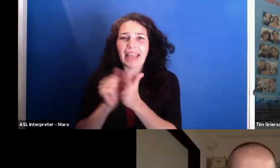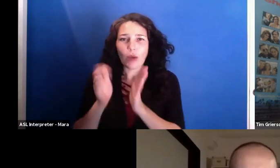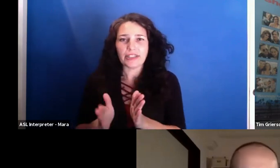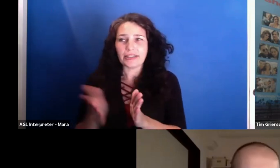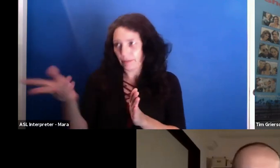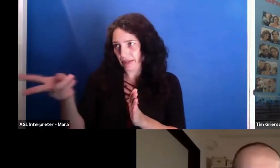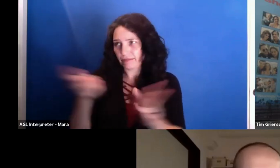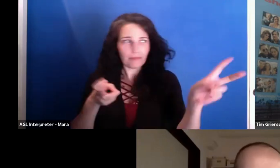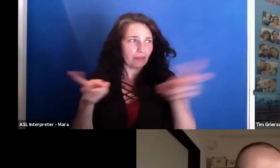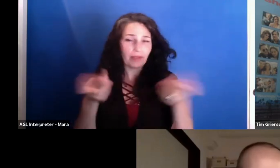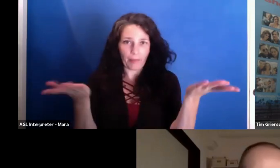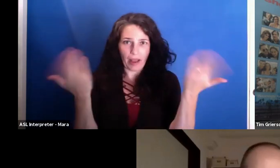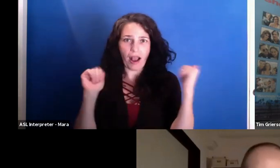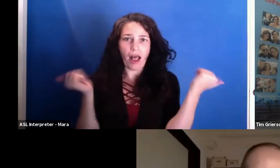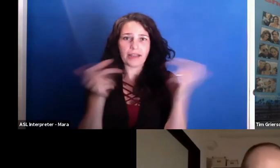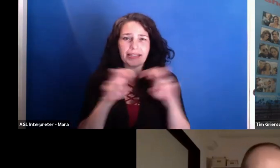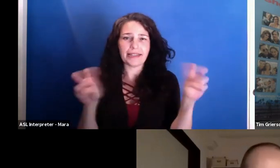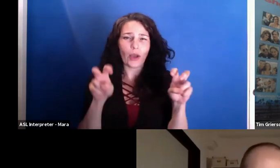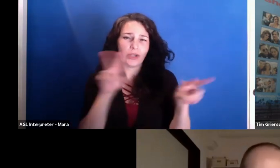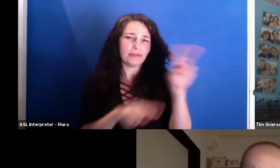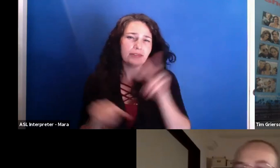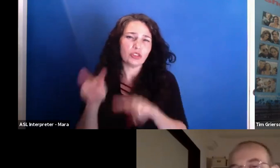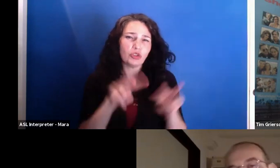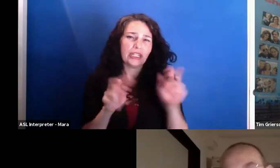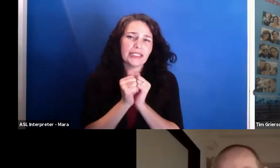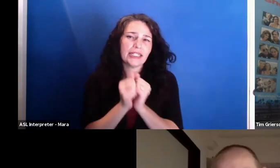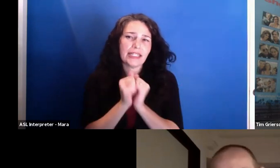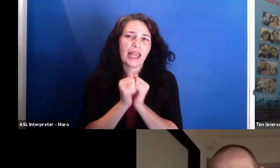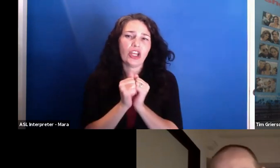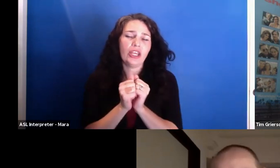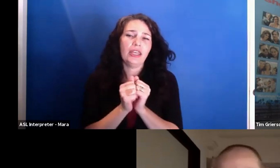And the most important actually doing the screenings is not what people are saying afterwards,